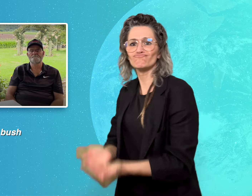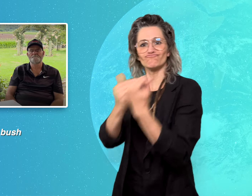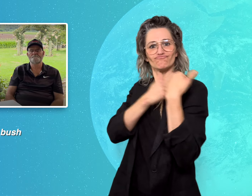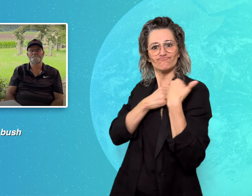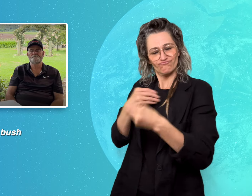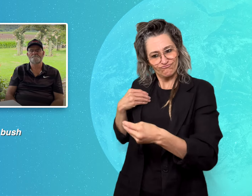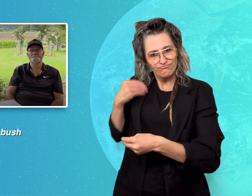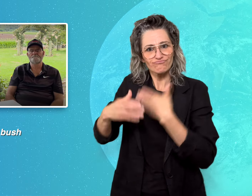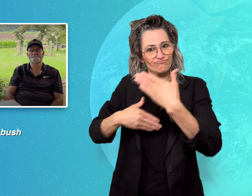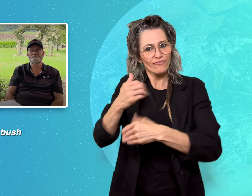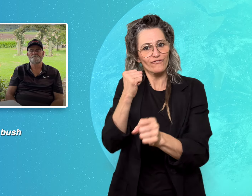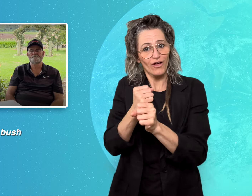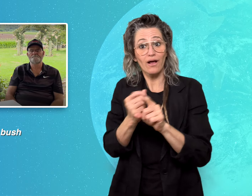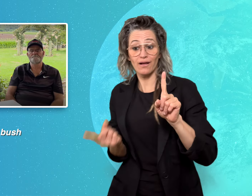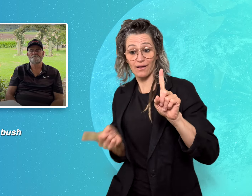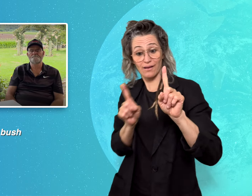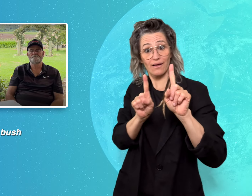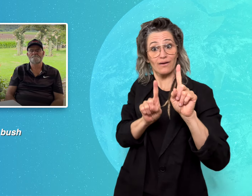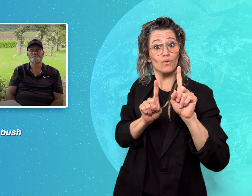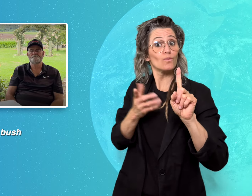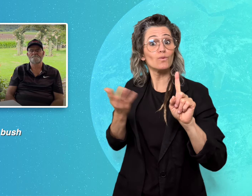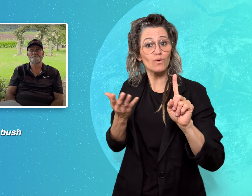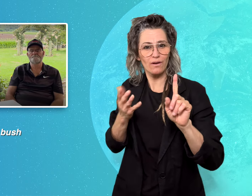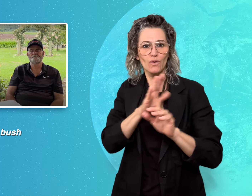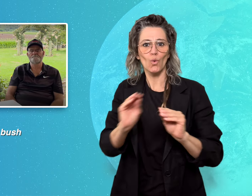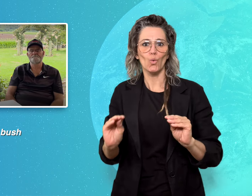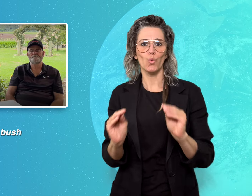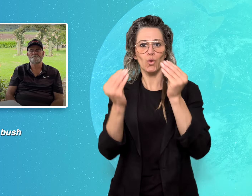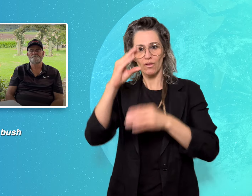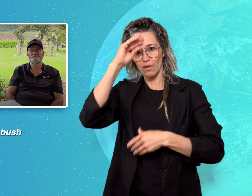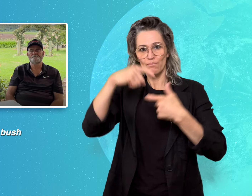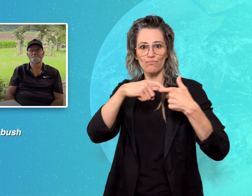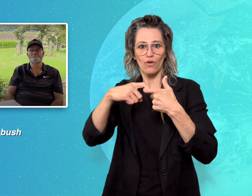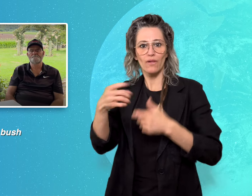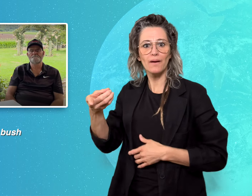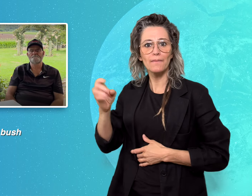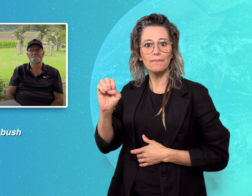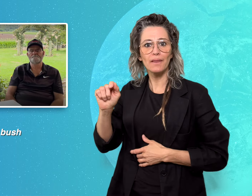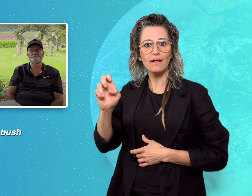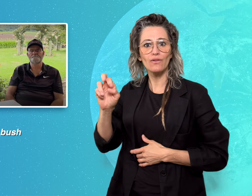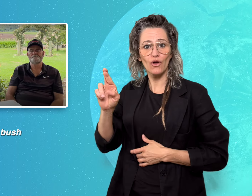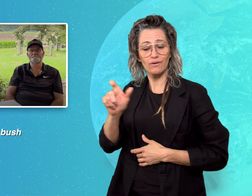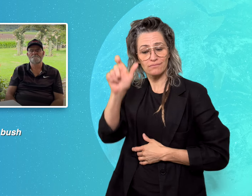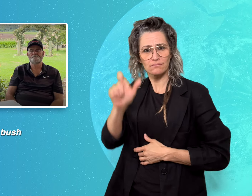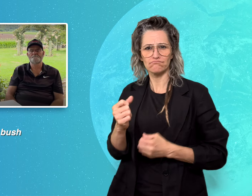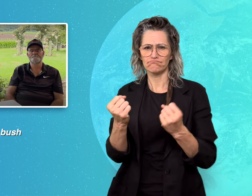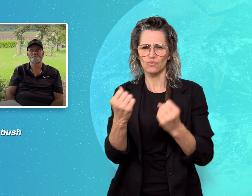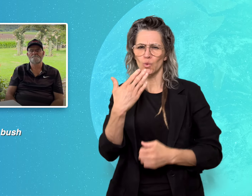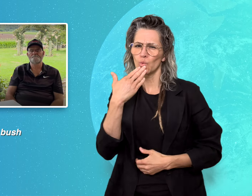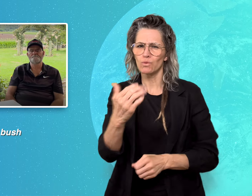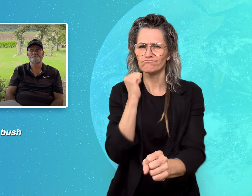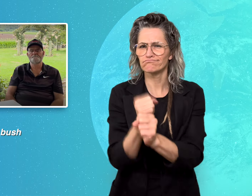Peter, a skilled metalworker who creates creative sculptures.